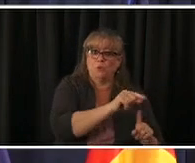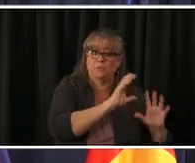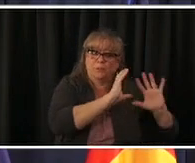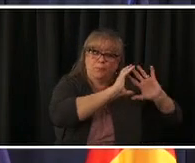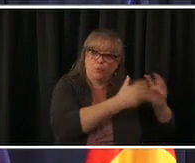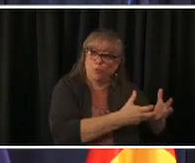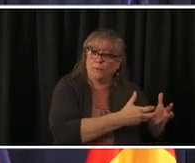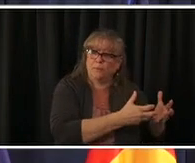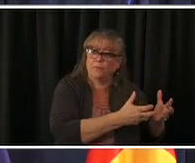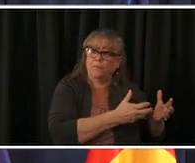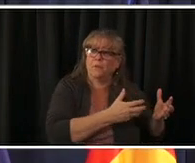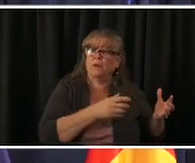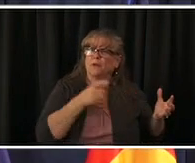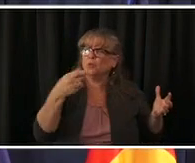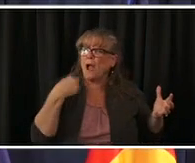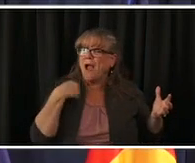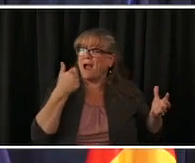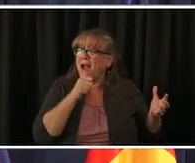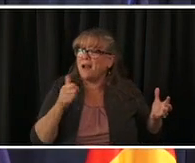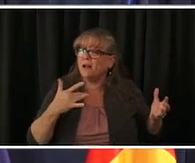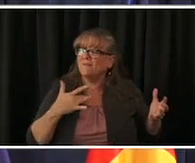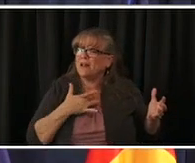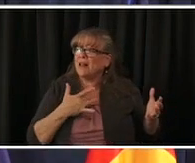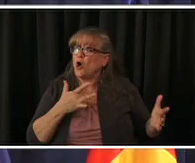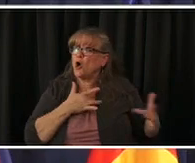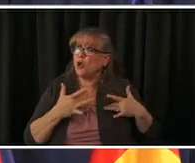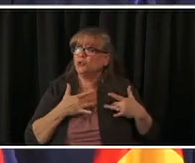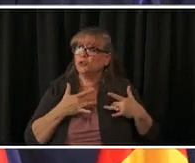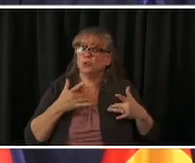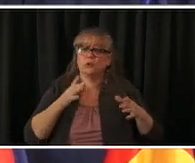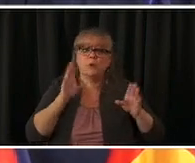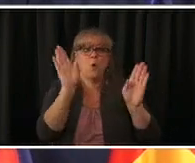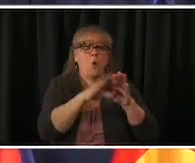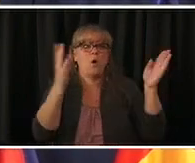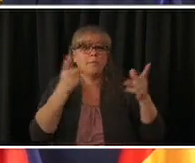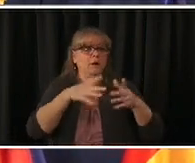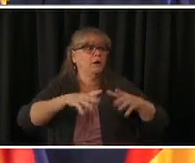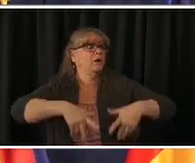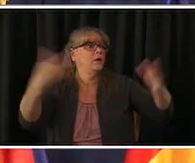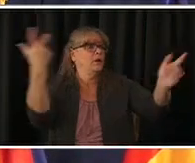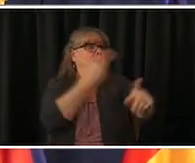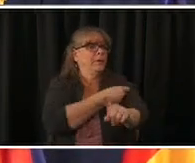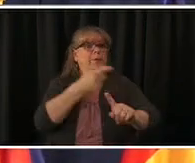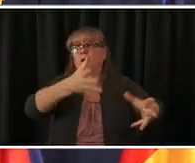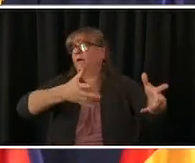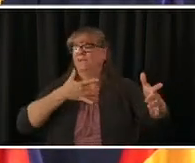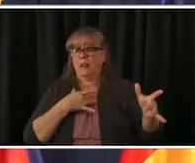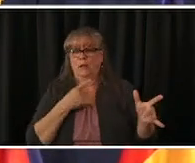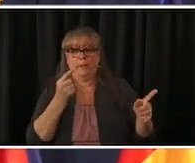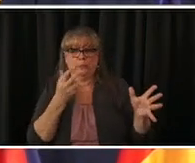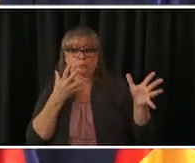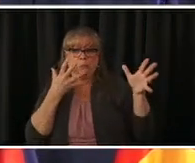that we're reopening a little too fast so um this is a race against the clock to safely vaccinate